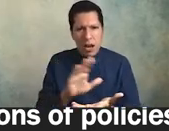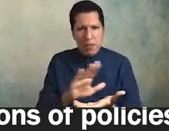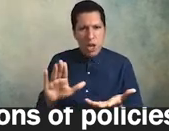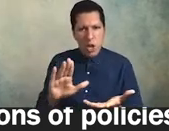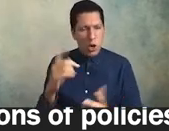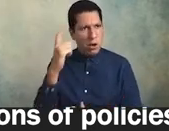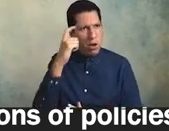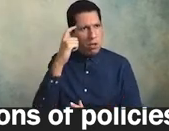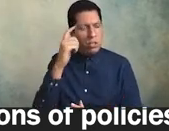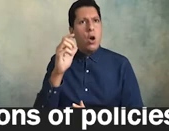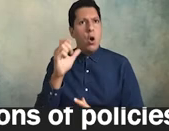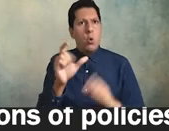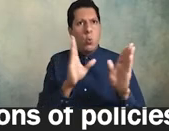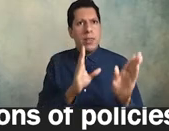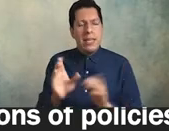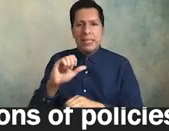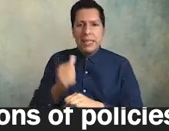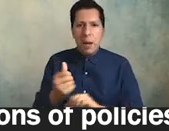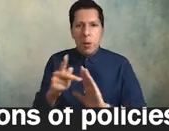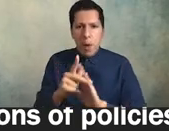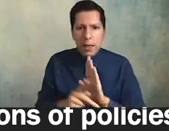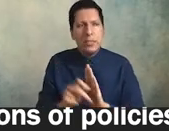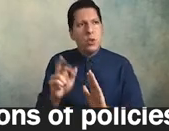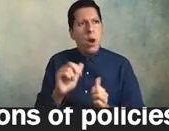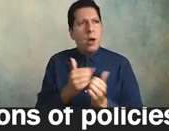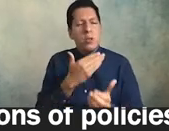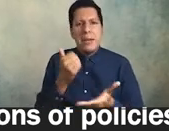when they developed those policies and those practices you know long ago so it